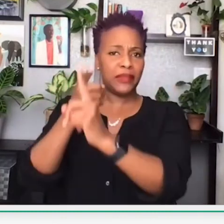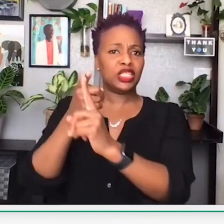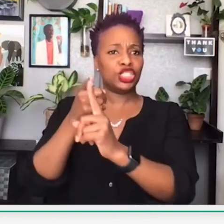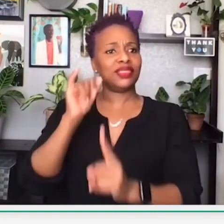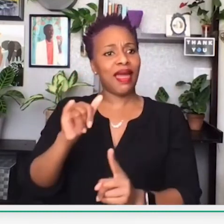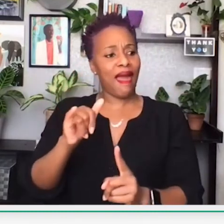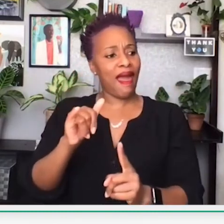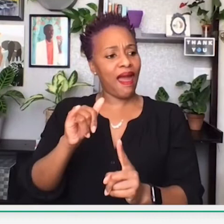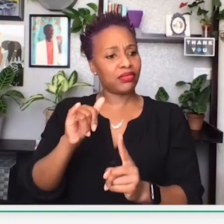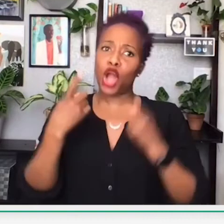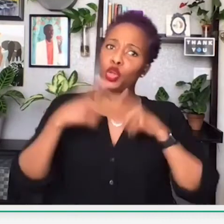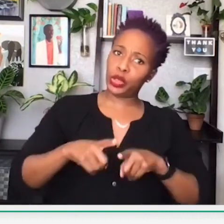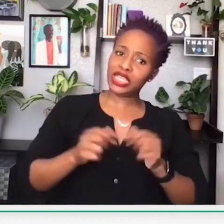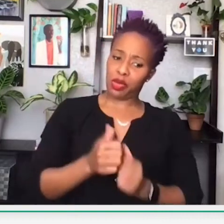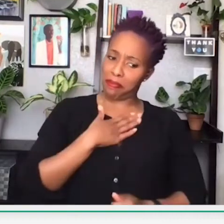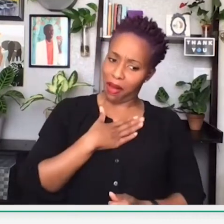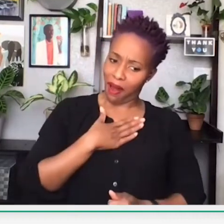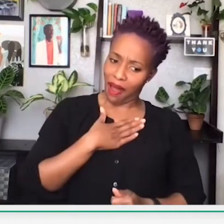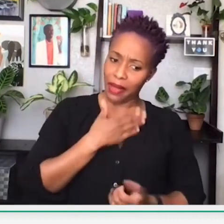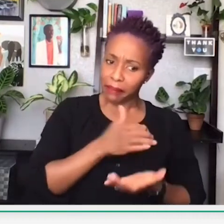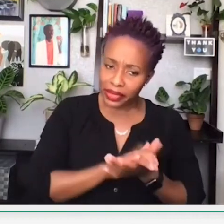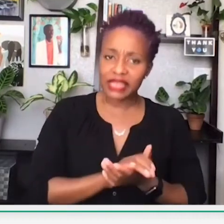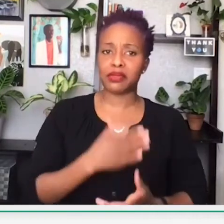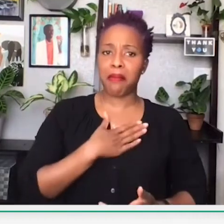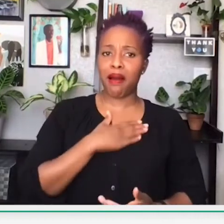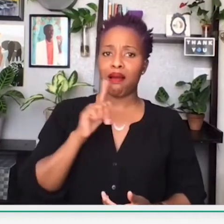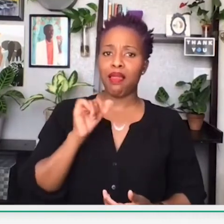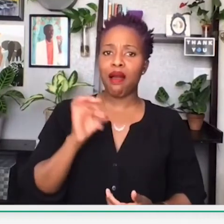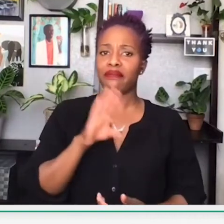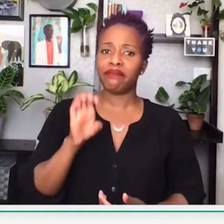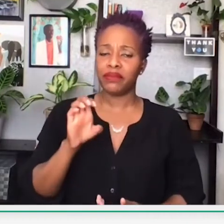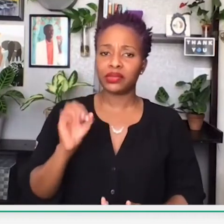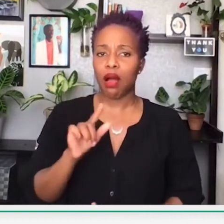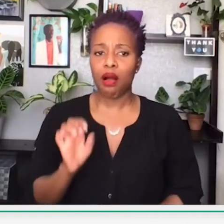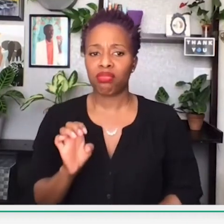Now, if the company itself has a value or a mission that aligns with my beliefs